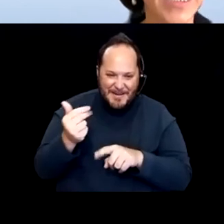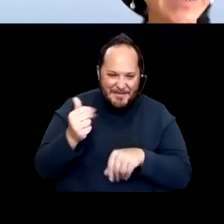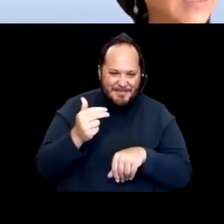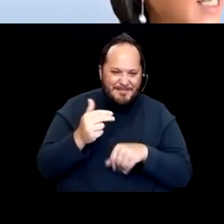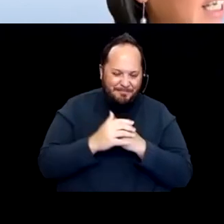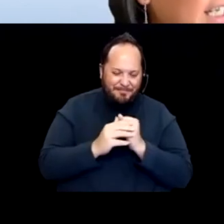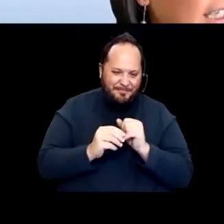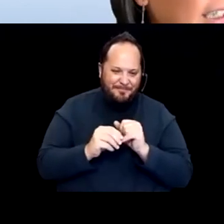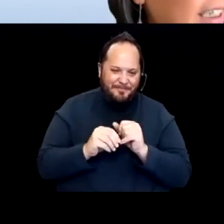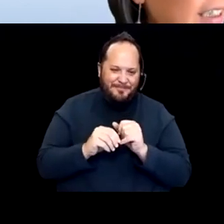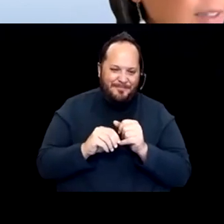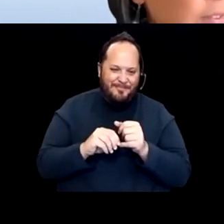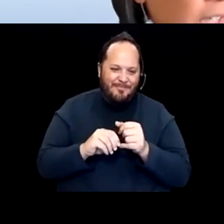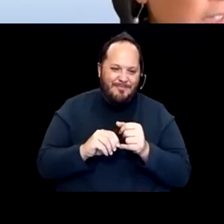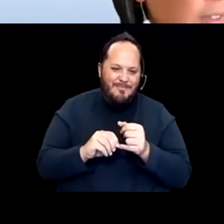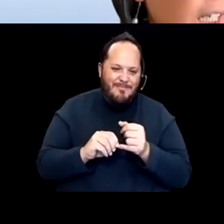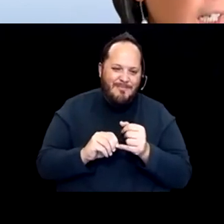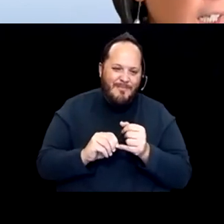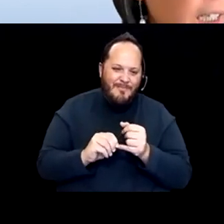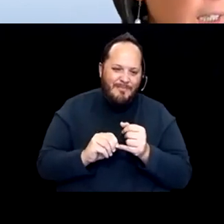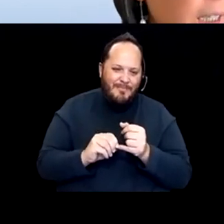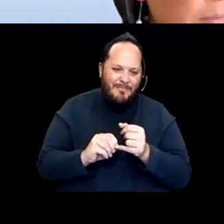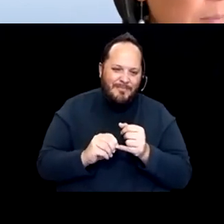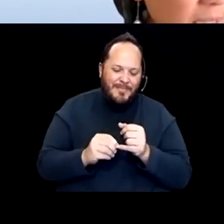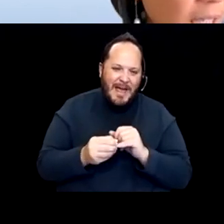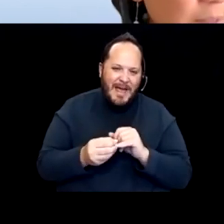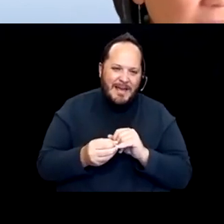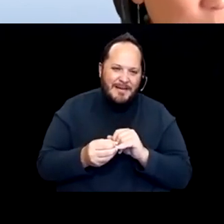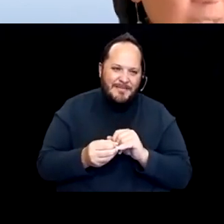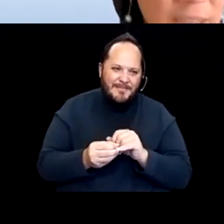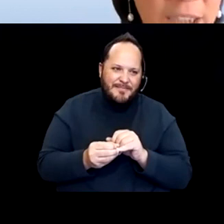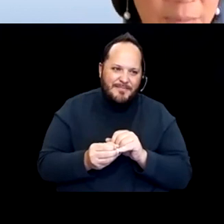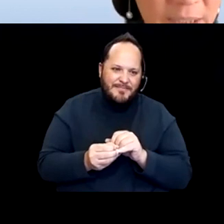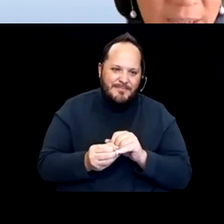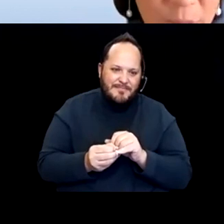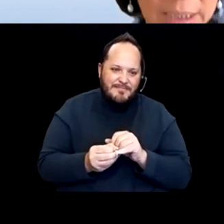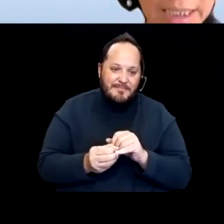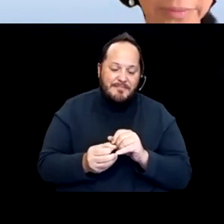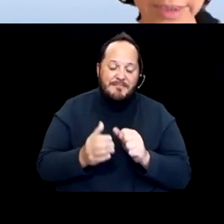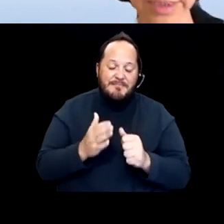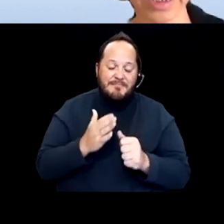I think, you know, I've, my real intention, my desire was to have an,